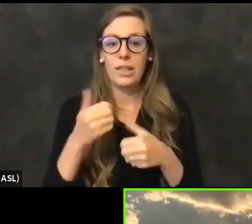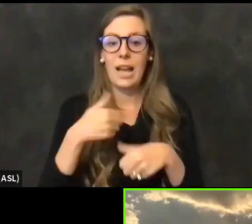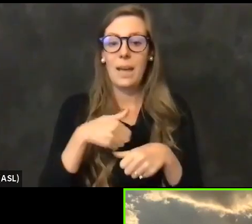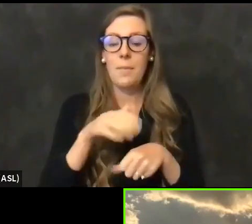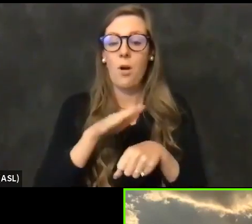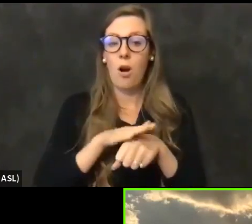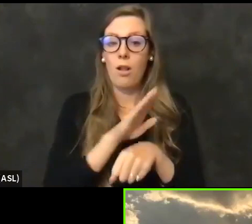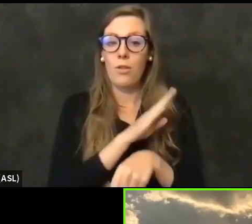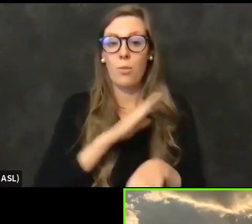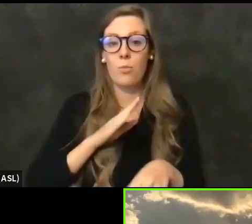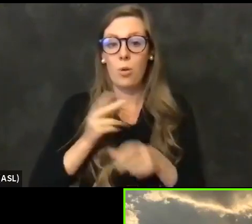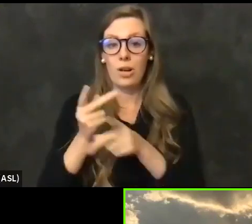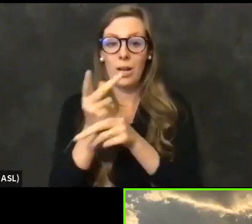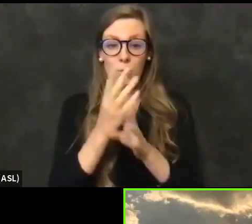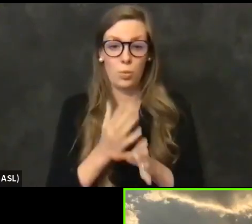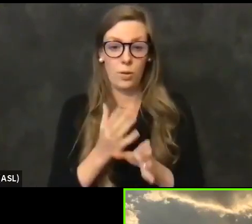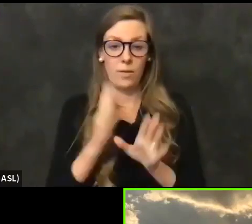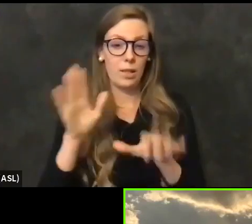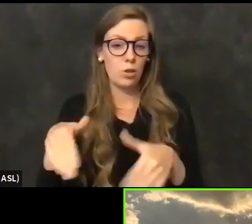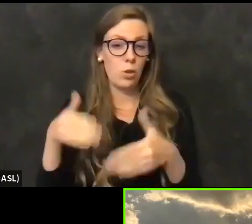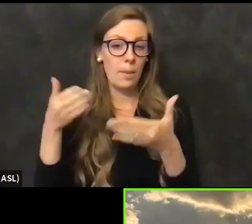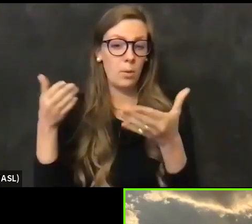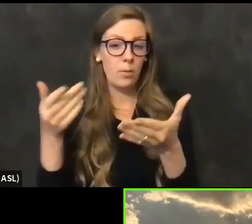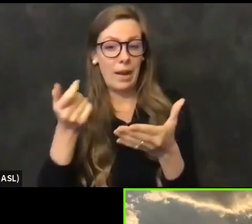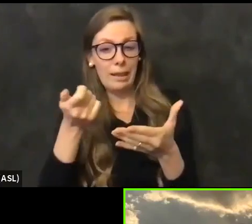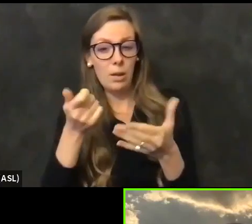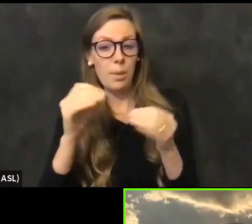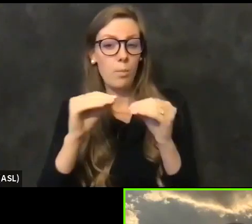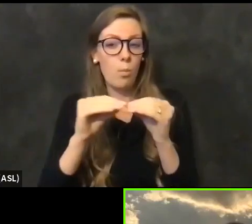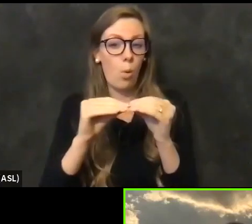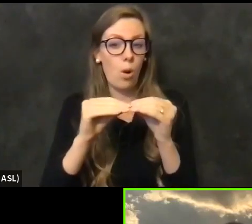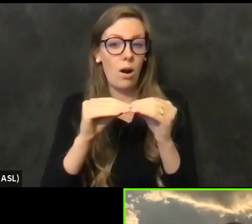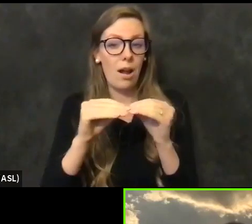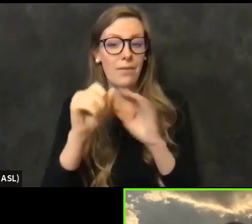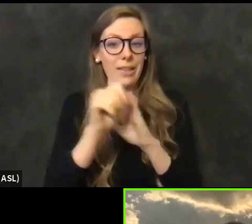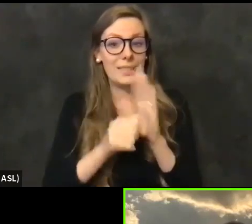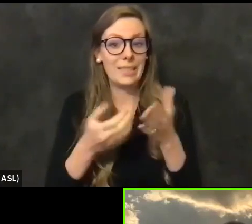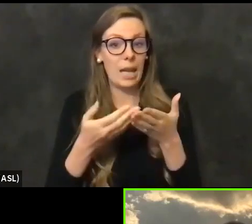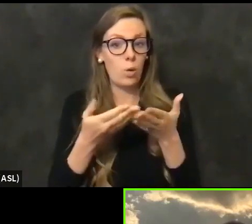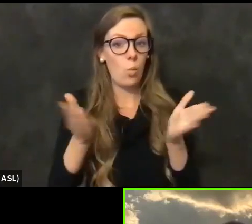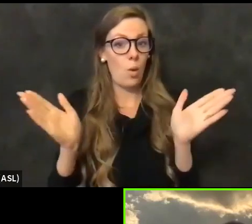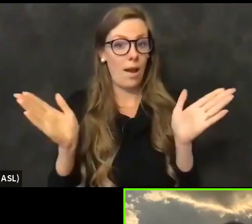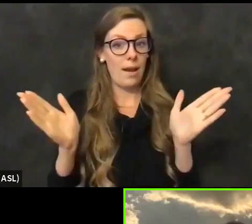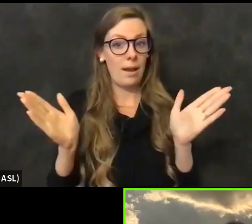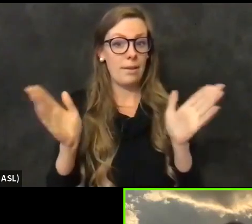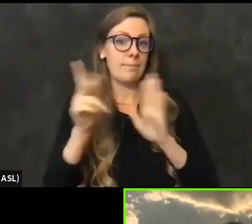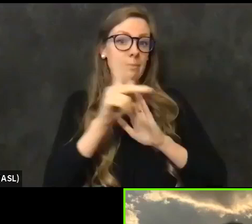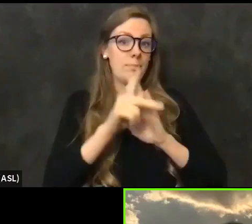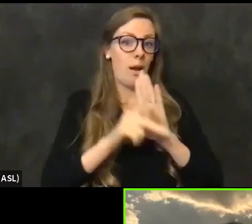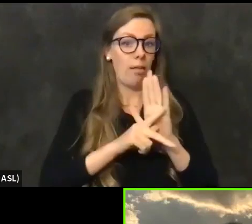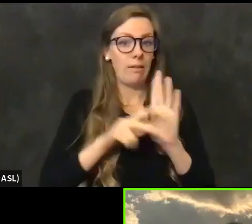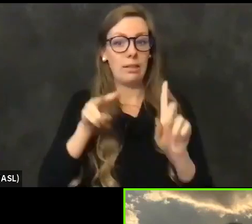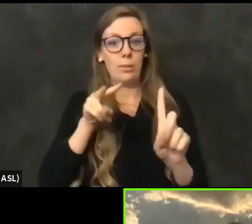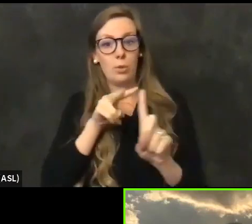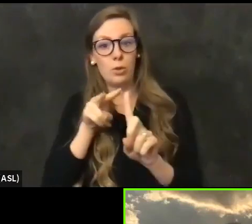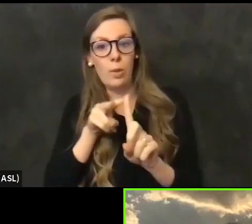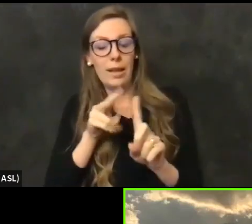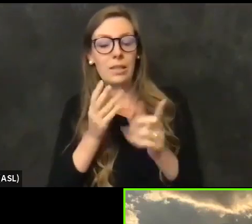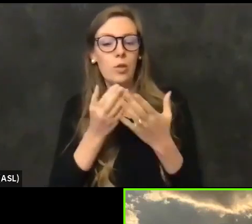I'm going to bring in a little bit of a perspective from the statewide discussion and the policies and the resources that are coming out